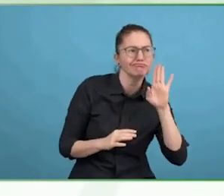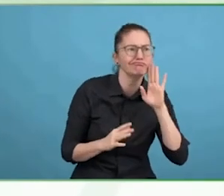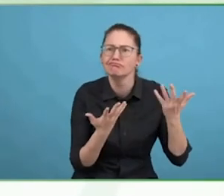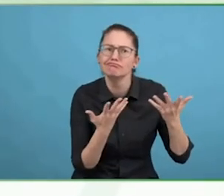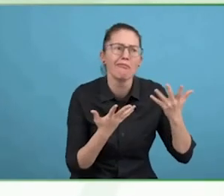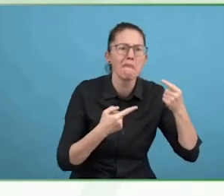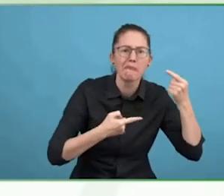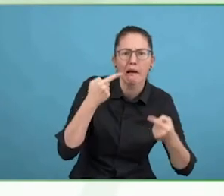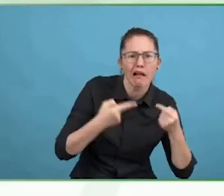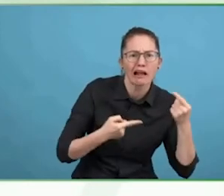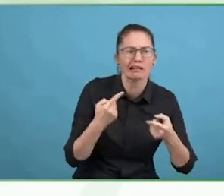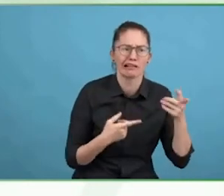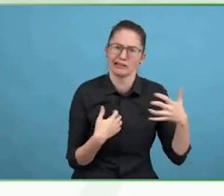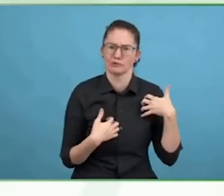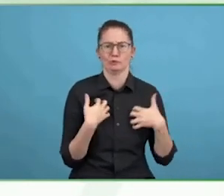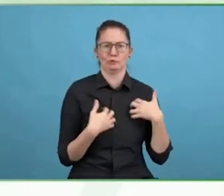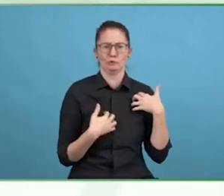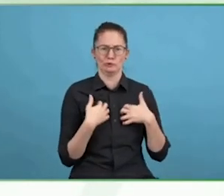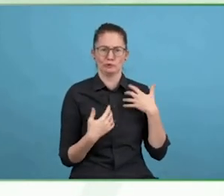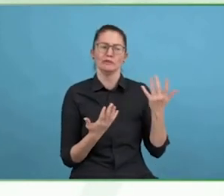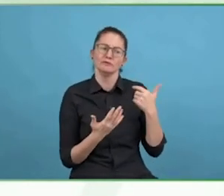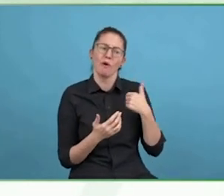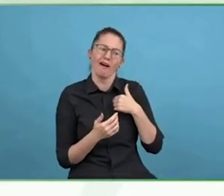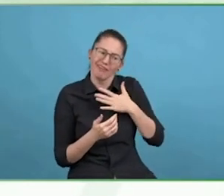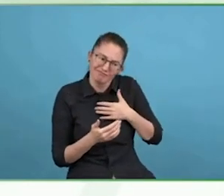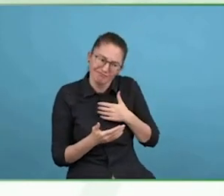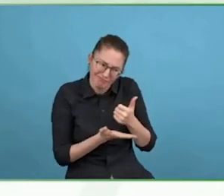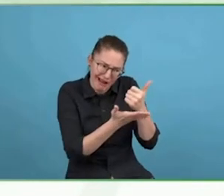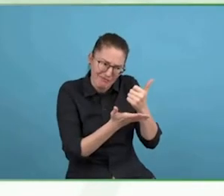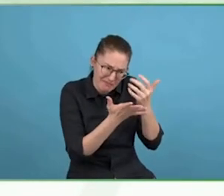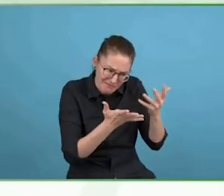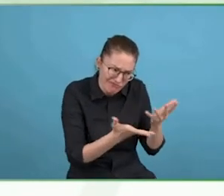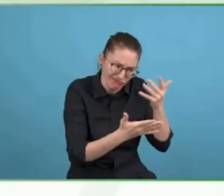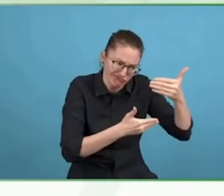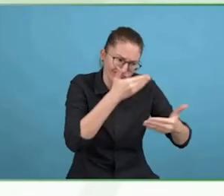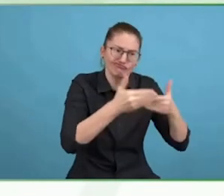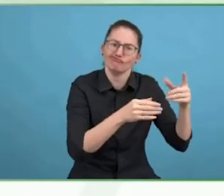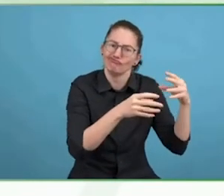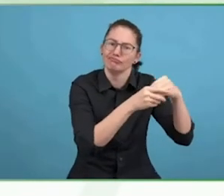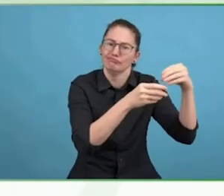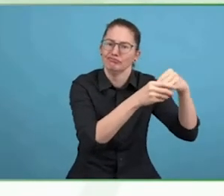this, and this is what we haven't prepped that for you. Then, the staff walk in and say, amazing, fantastic.